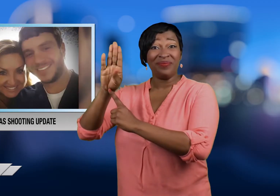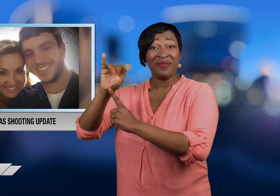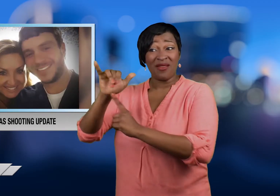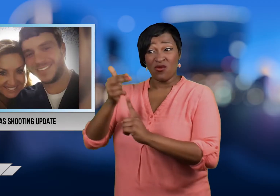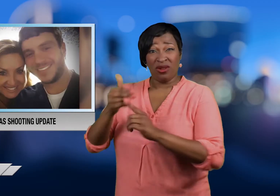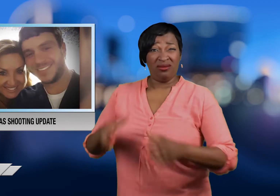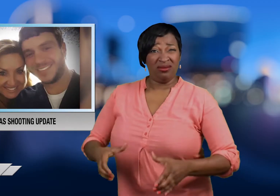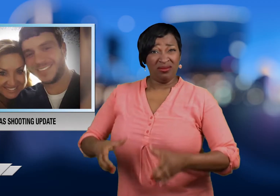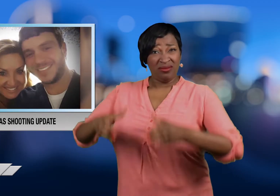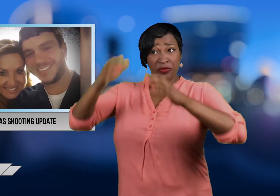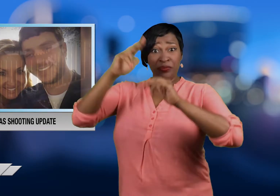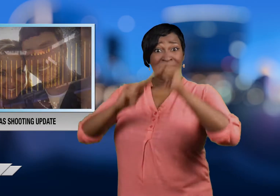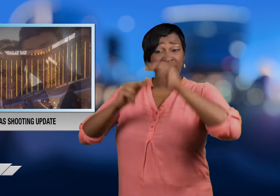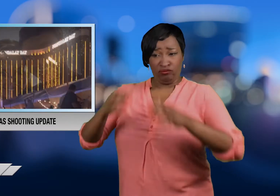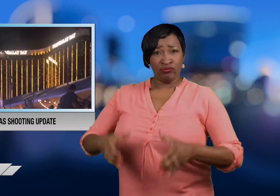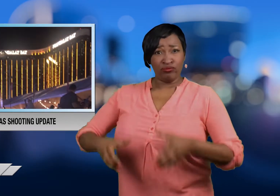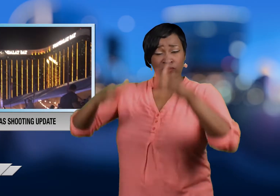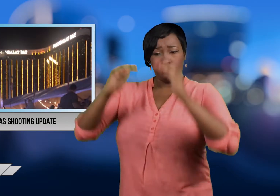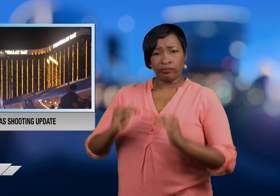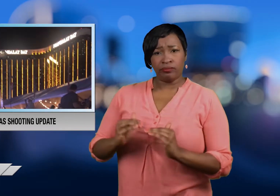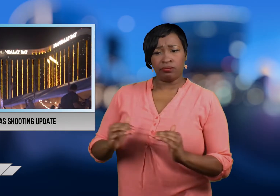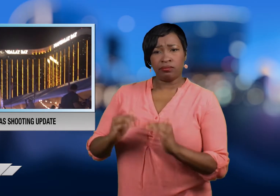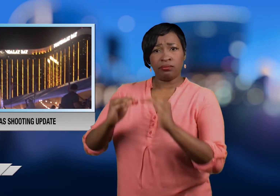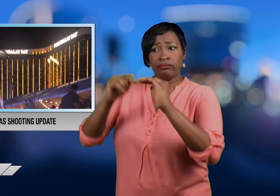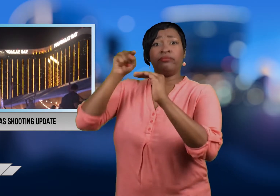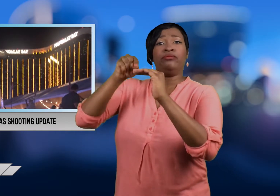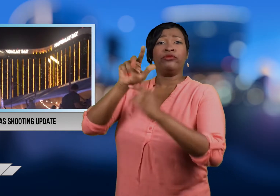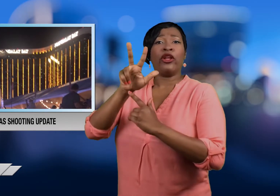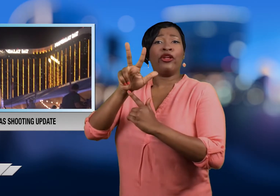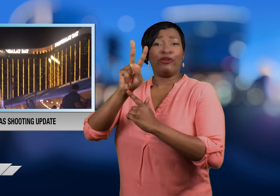the Mandalay Bay Hotel a man on the 32nd